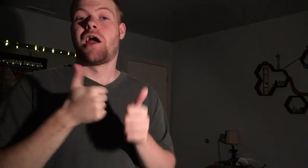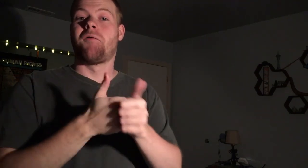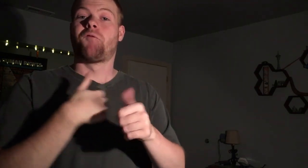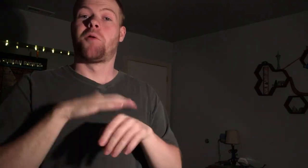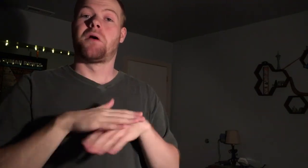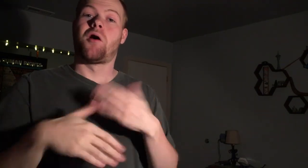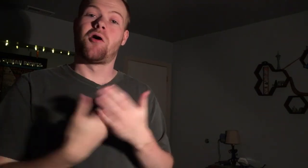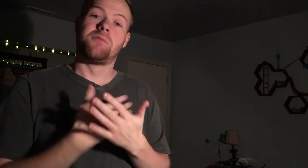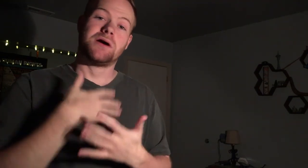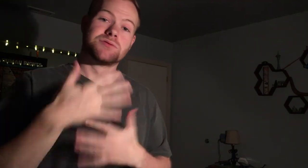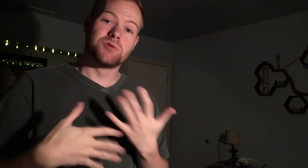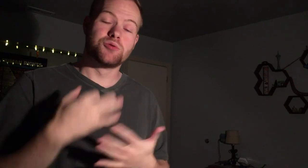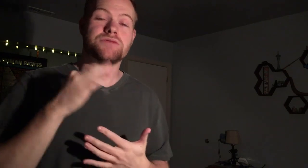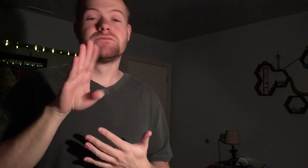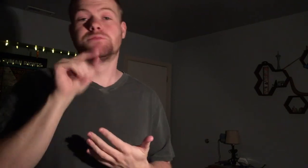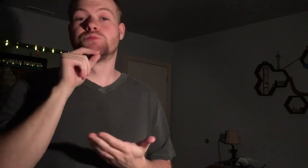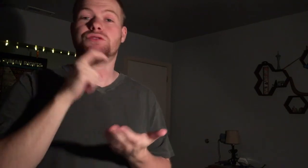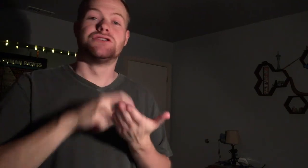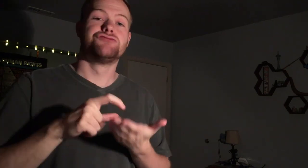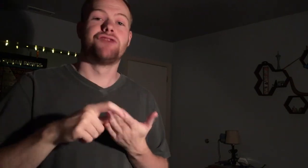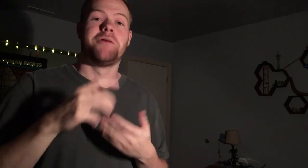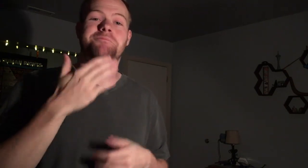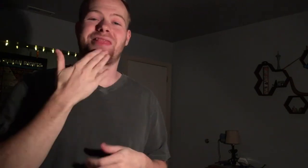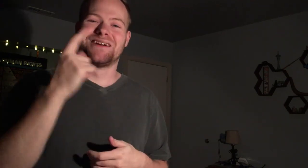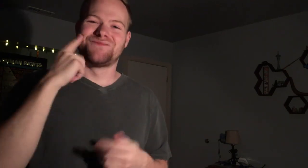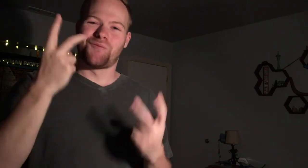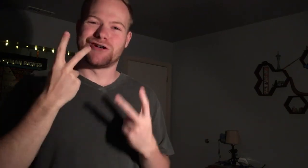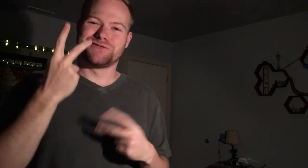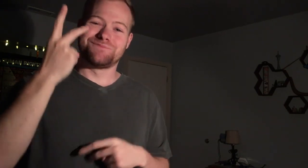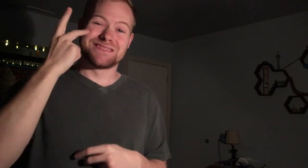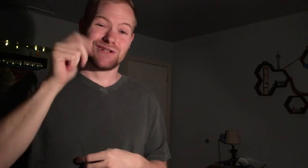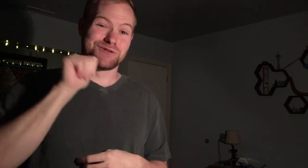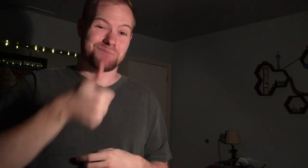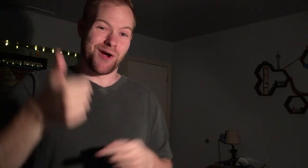Follow me on all my socials - Facebook, Twitter, Instagram. Thanks for watching, see you tomorrow.